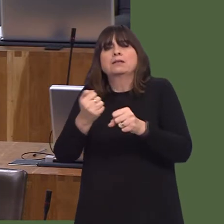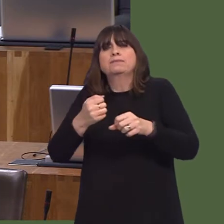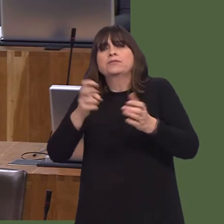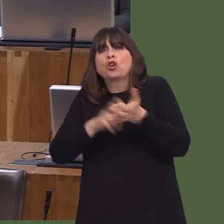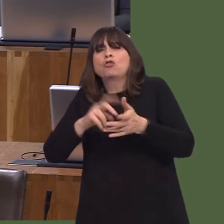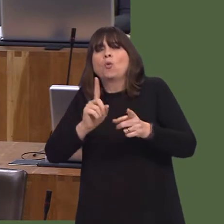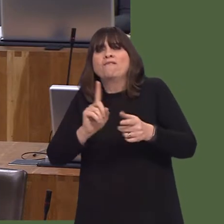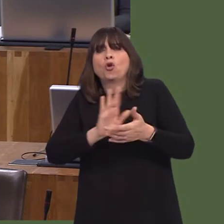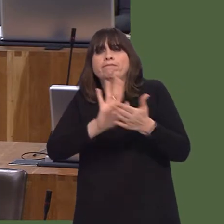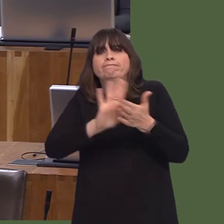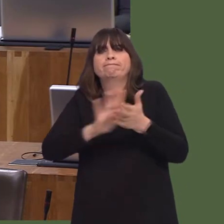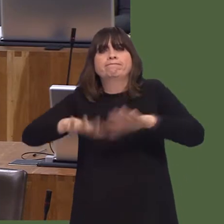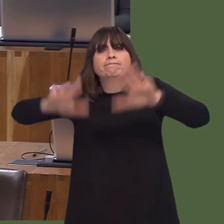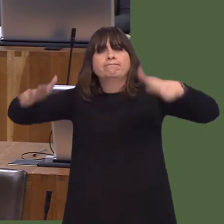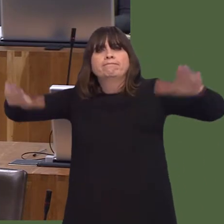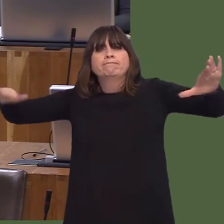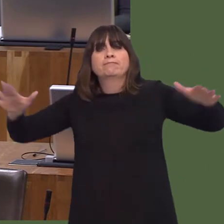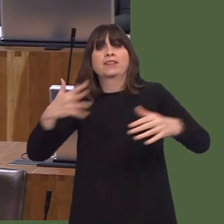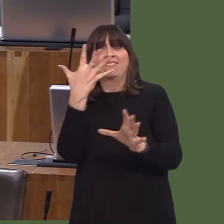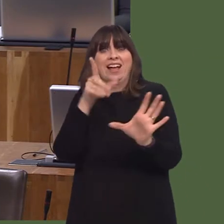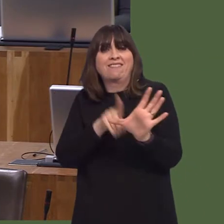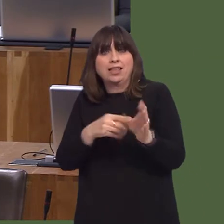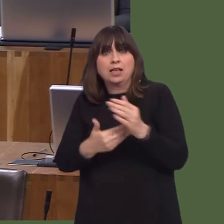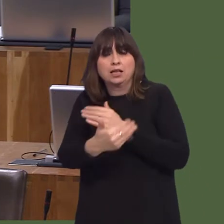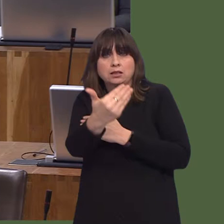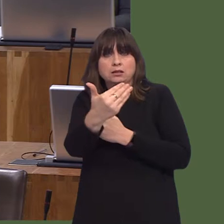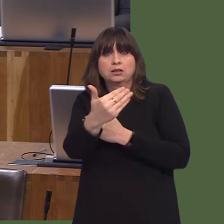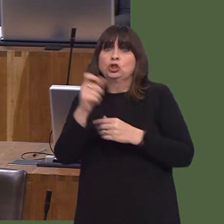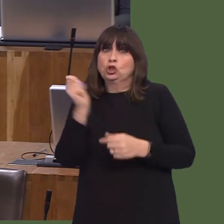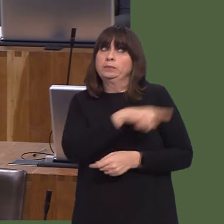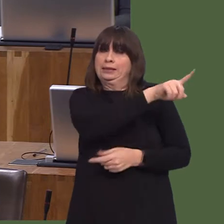Do you think enough is being done to support the well-being of NHS staff?